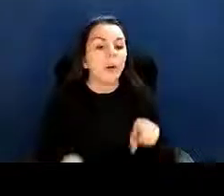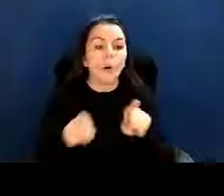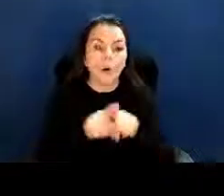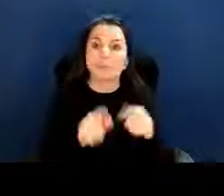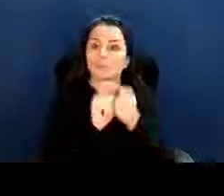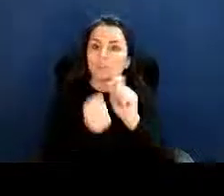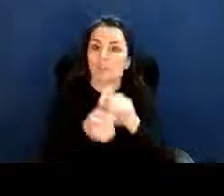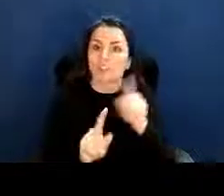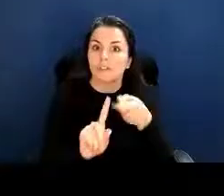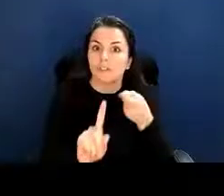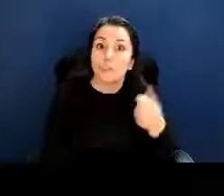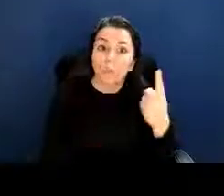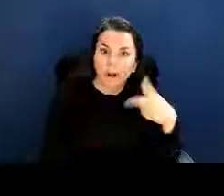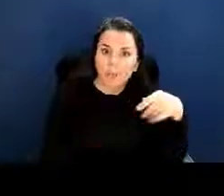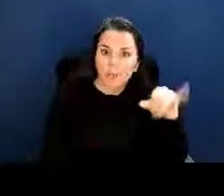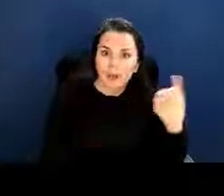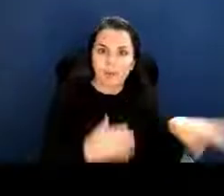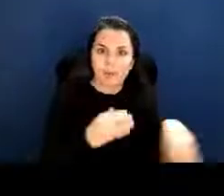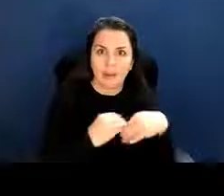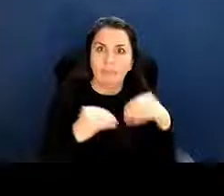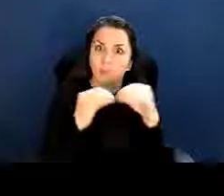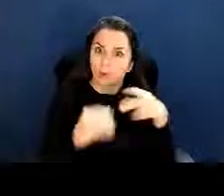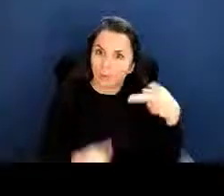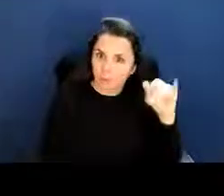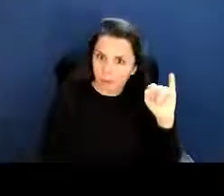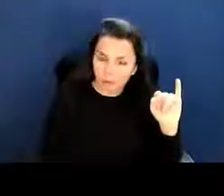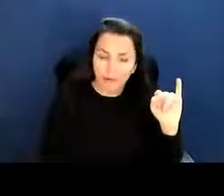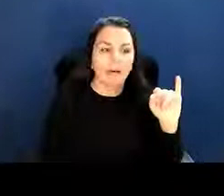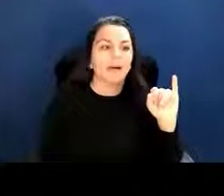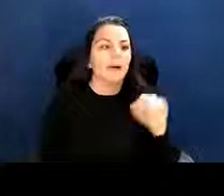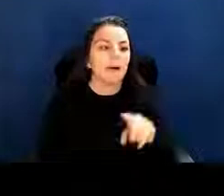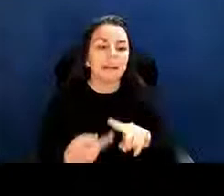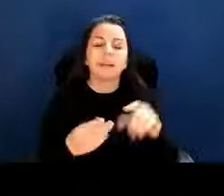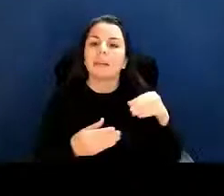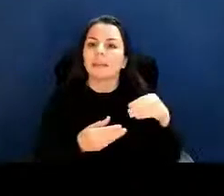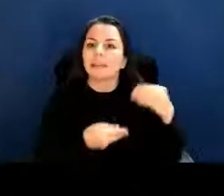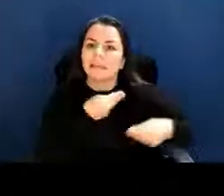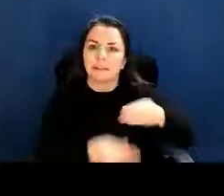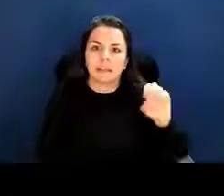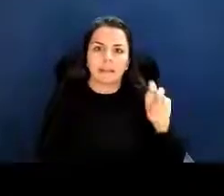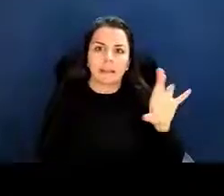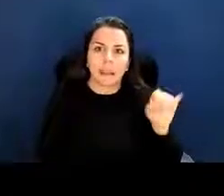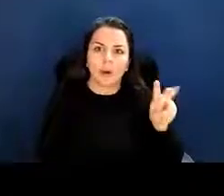Carry over of unobligated funds from a previous budget period to a subsequent budget period.